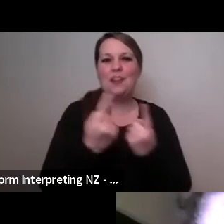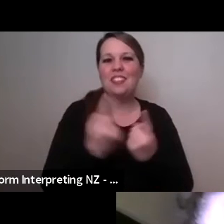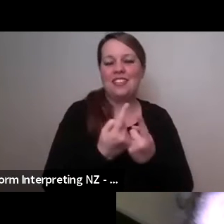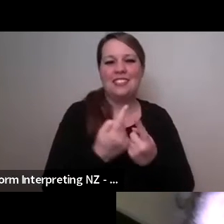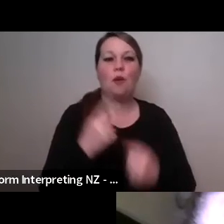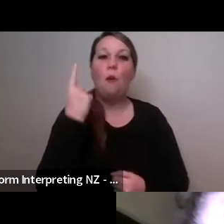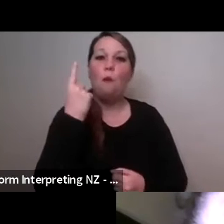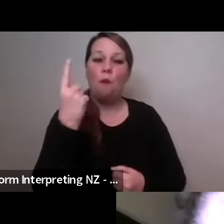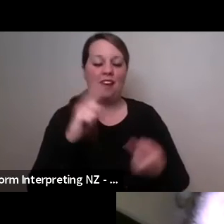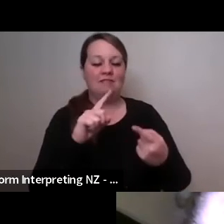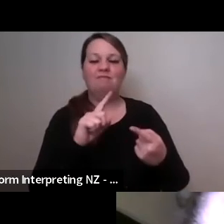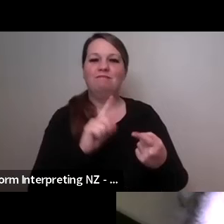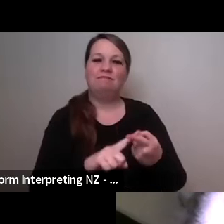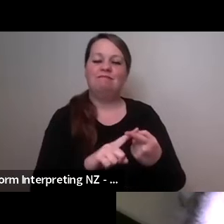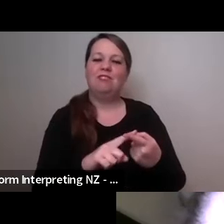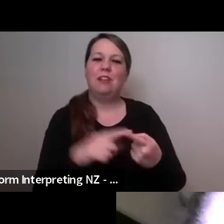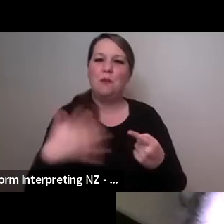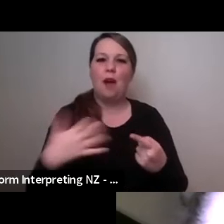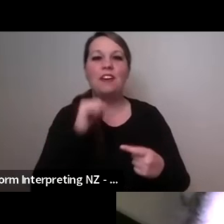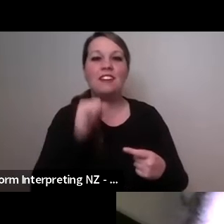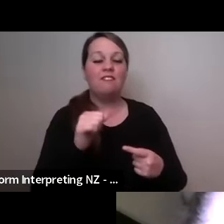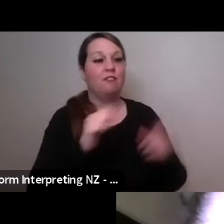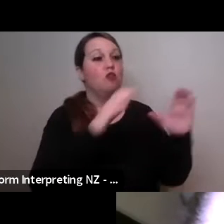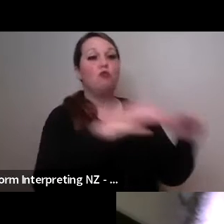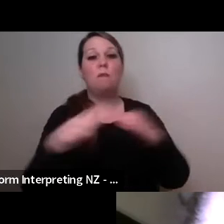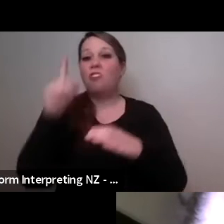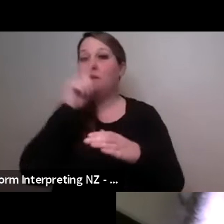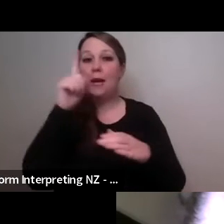bringing groups of people together that have not had the opportunity to work together and